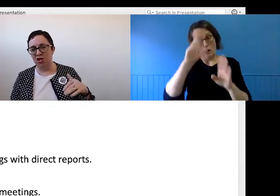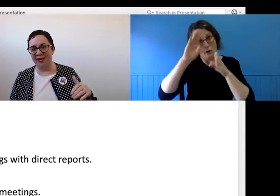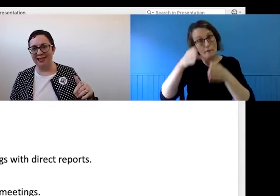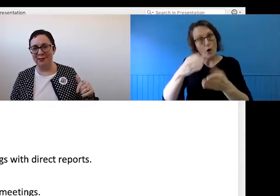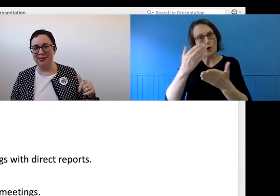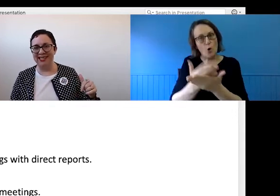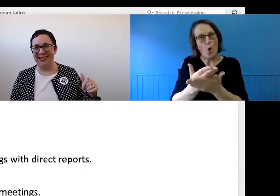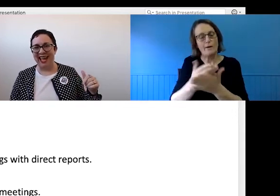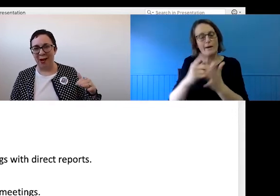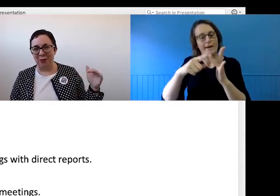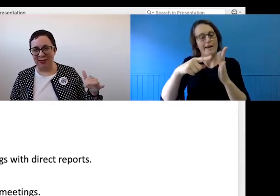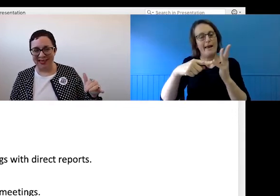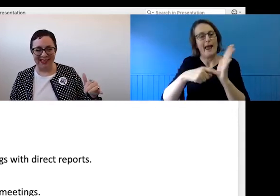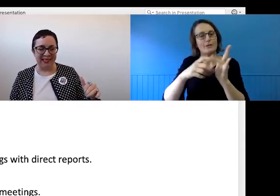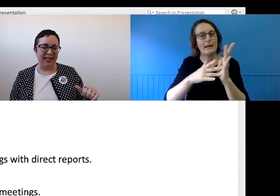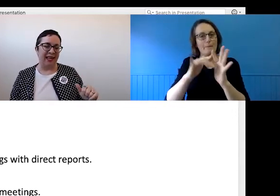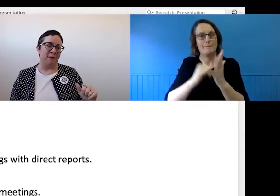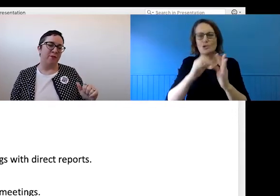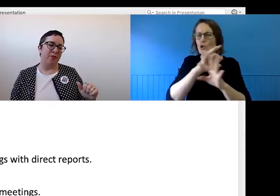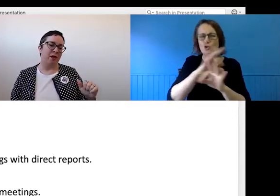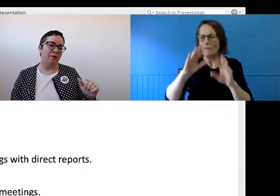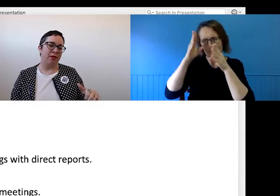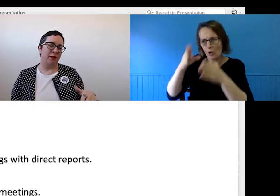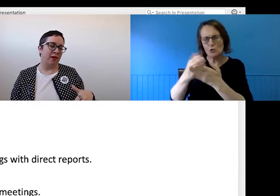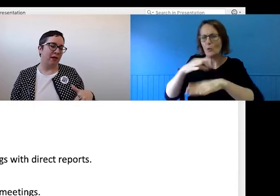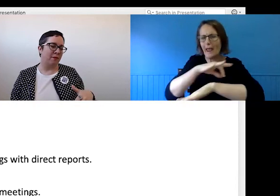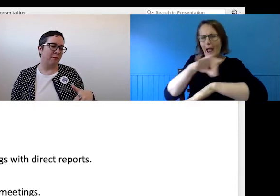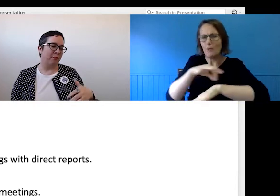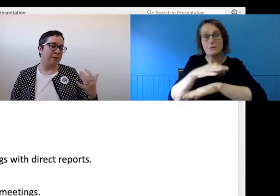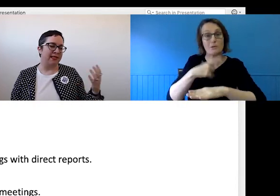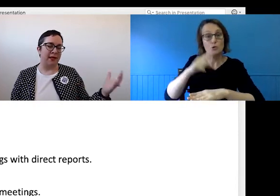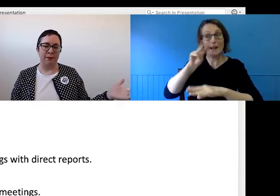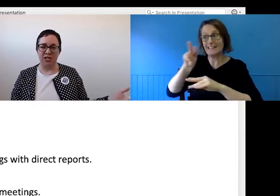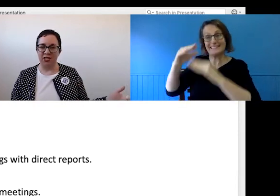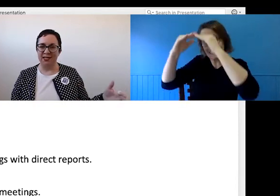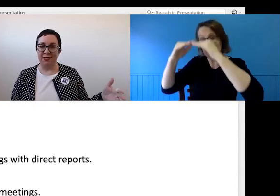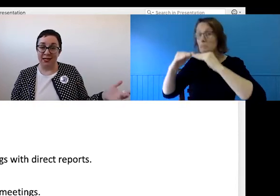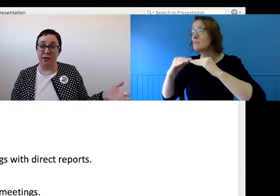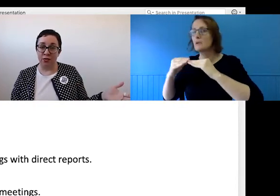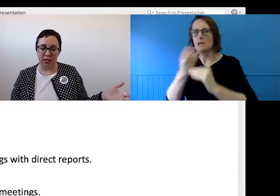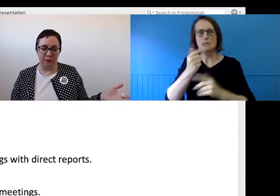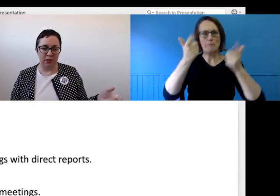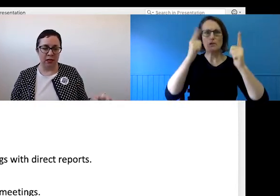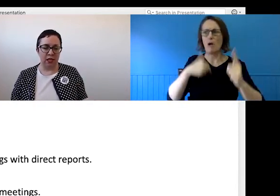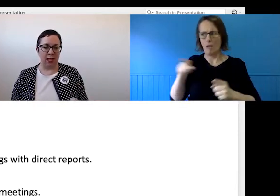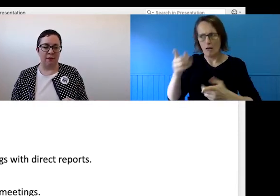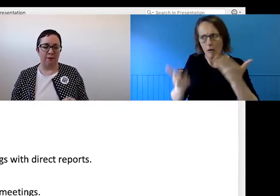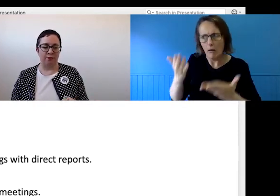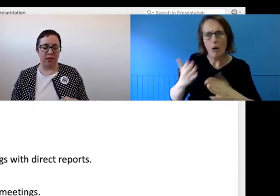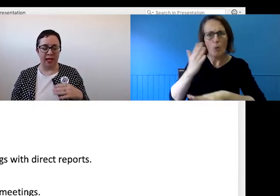to watch our teams at work often can make some managers doubt those teams.